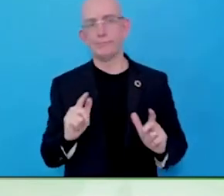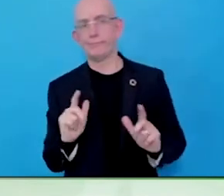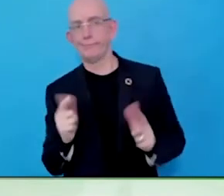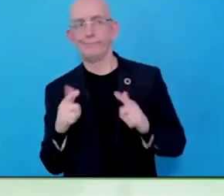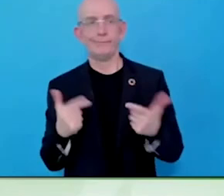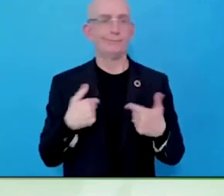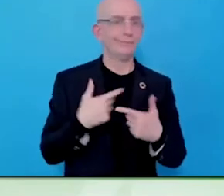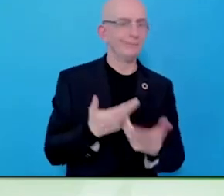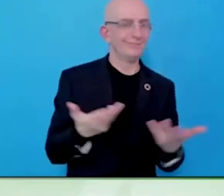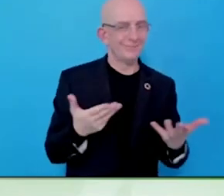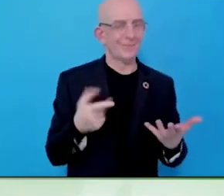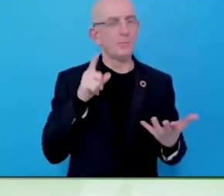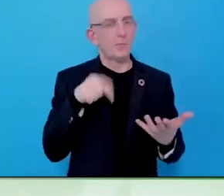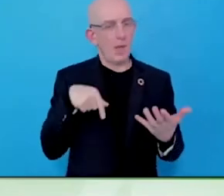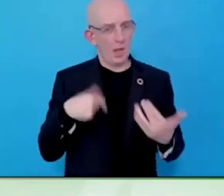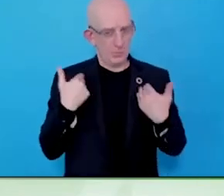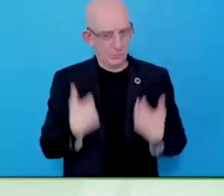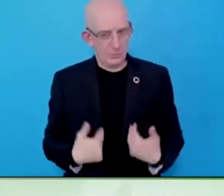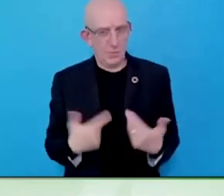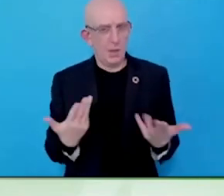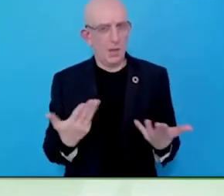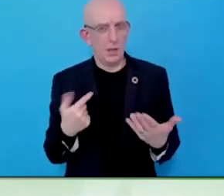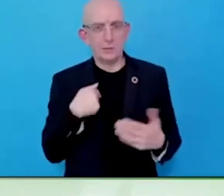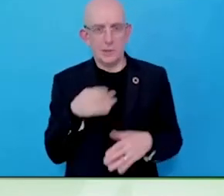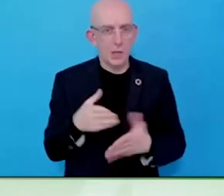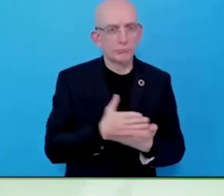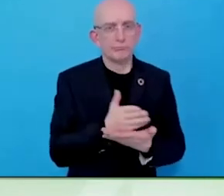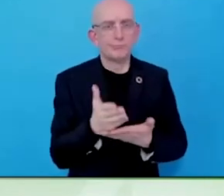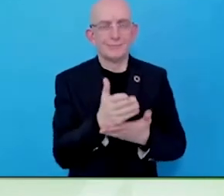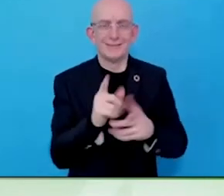Your builders start to work better for customers as employees.